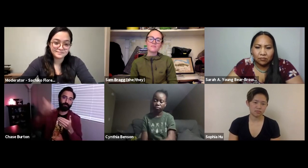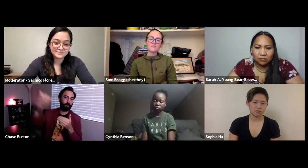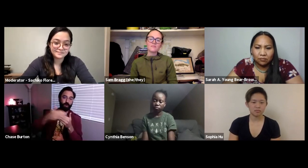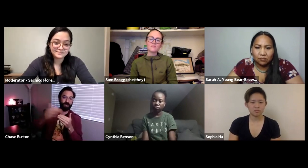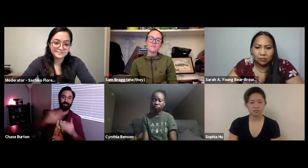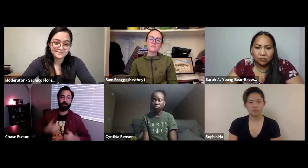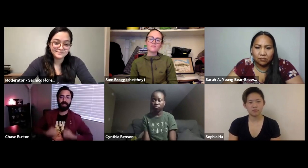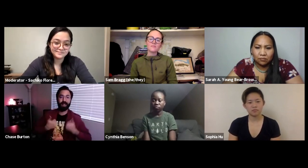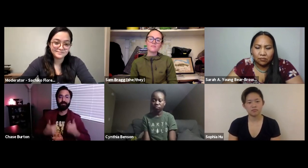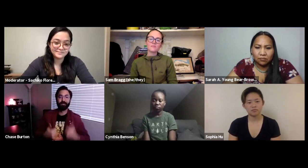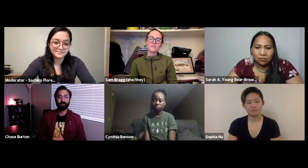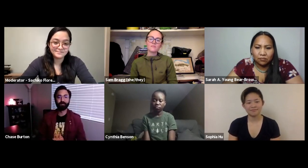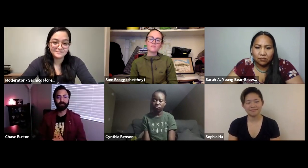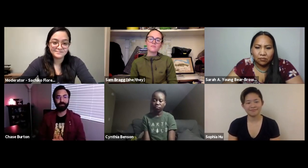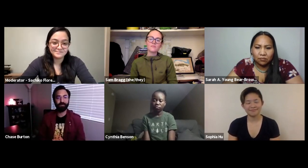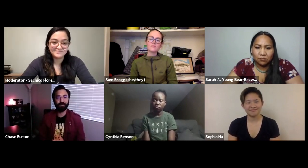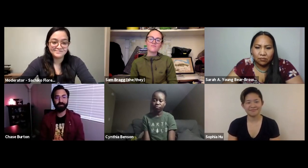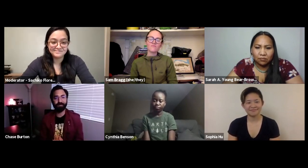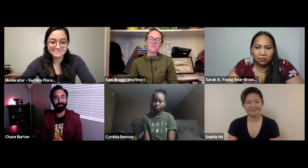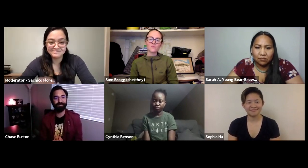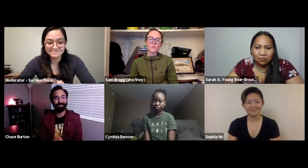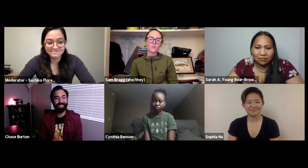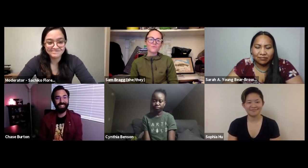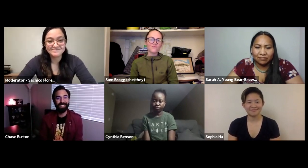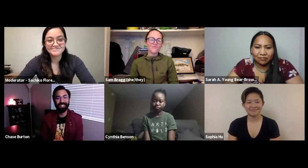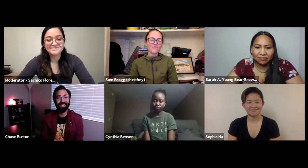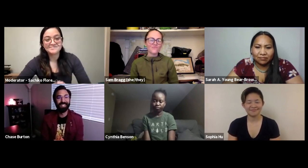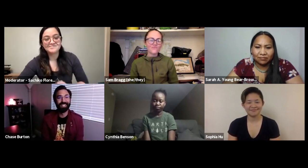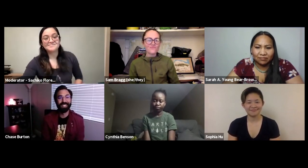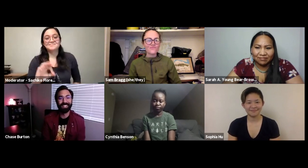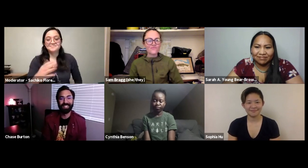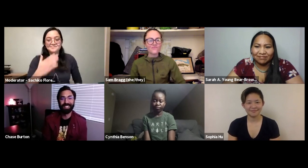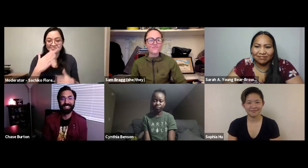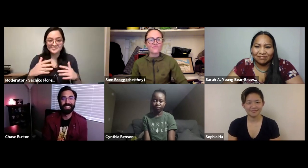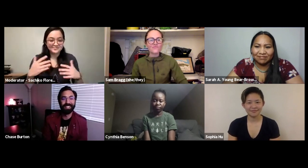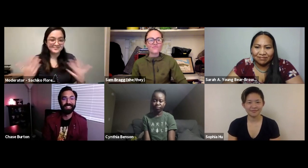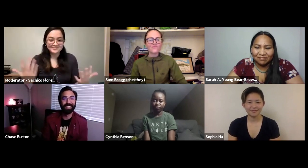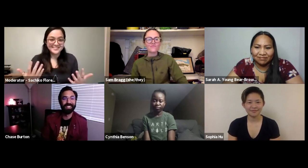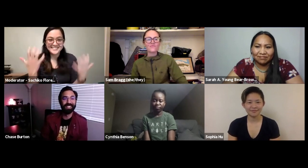experience and I really want to continue those type of projects for the rest of my life.